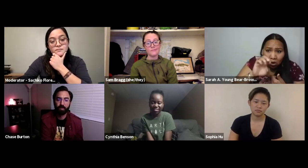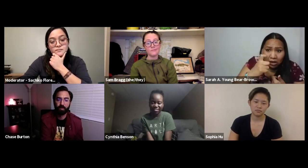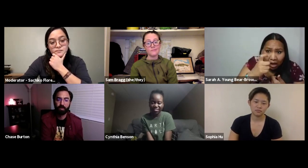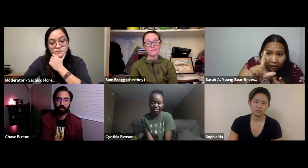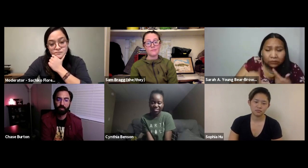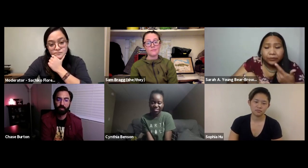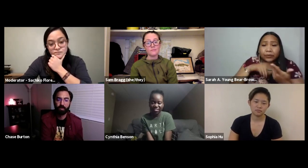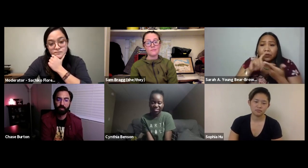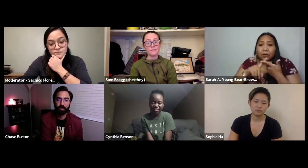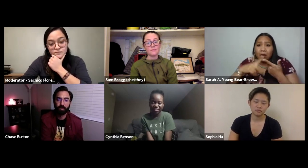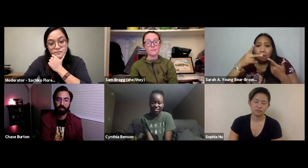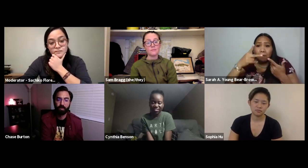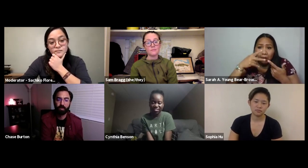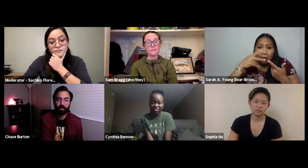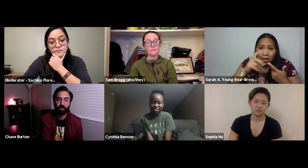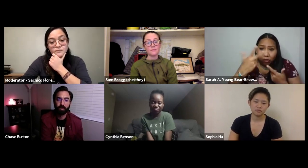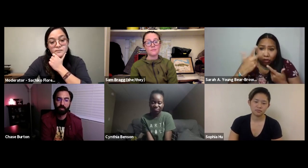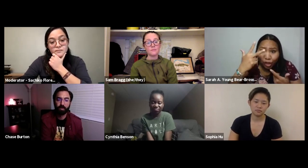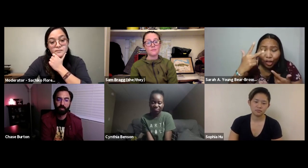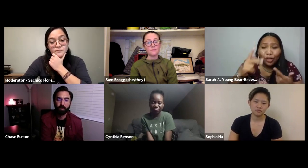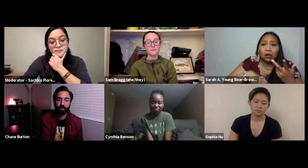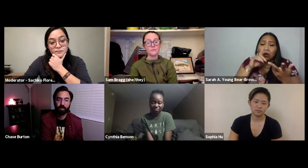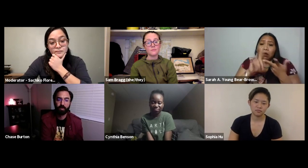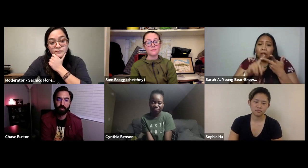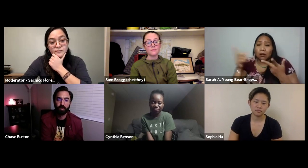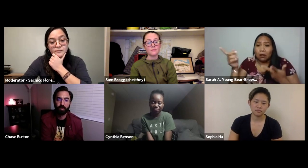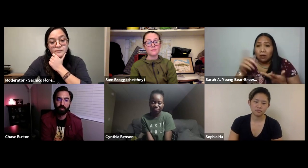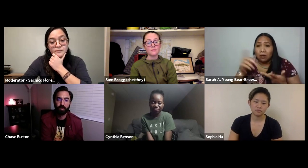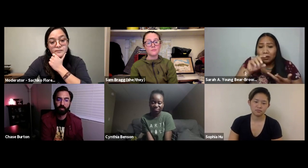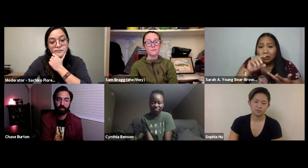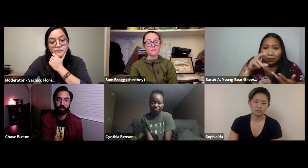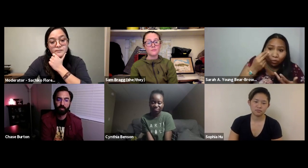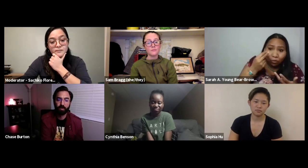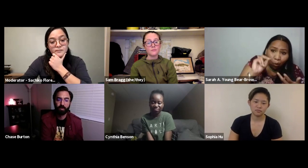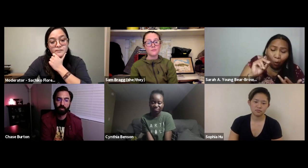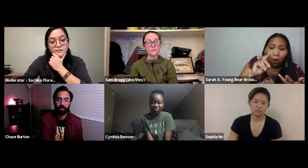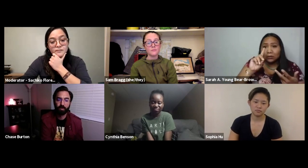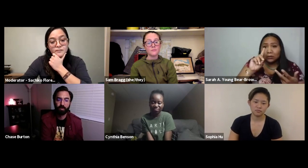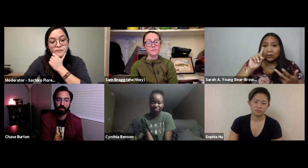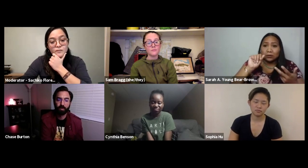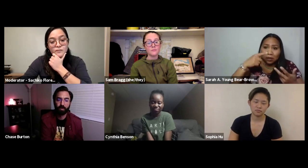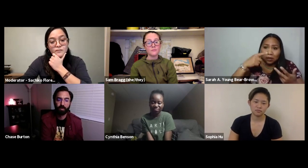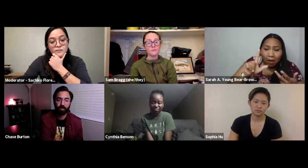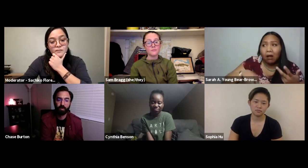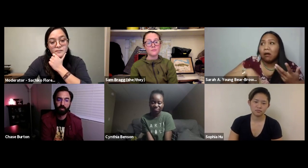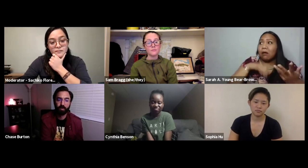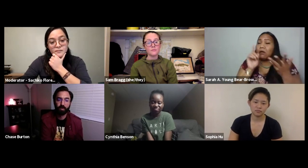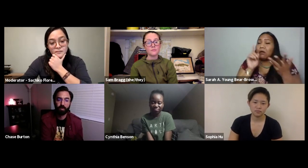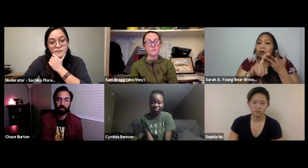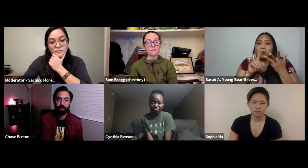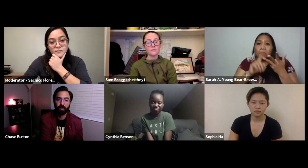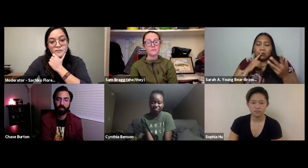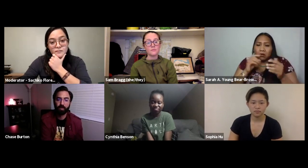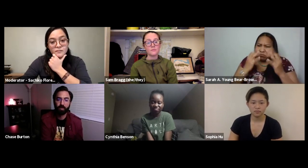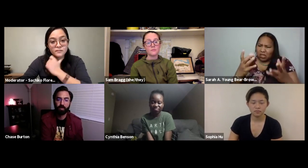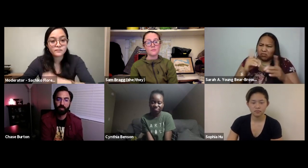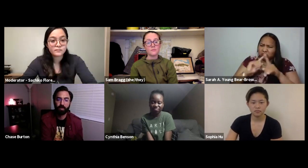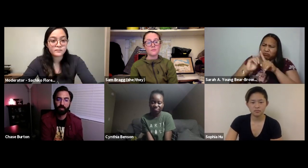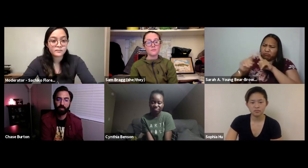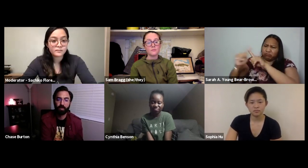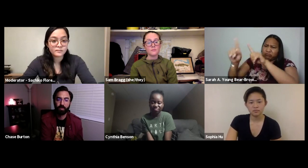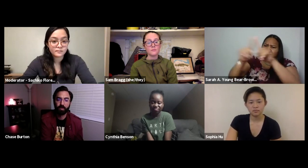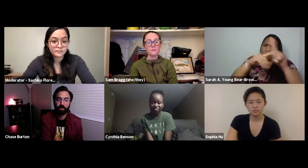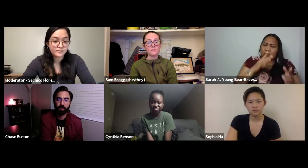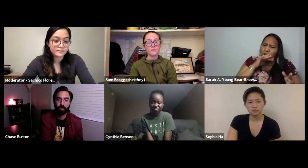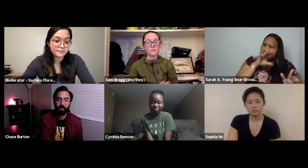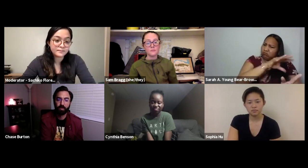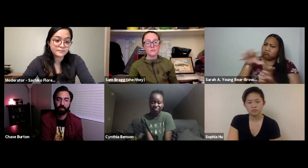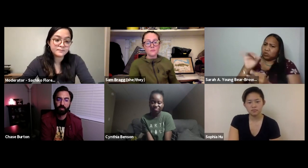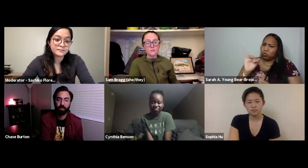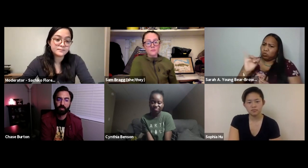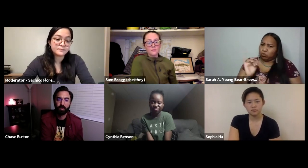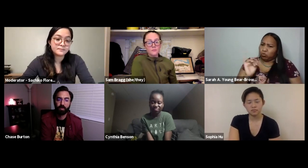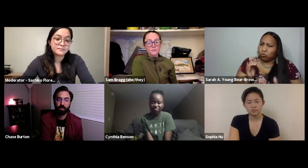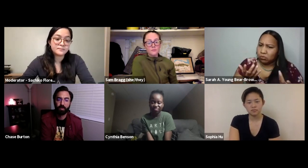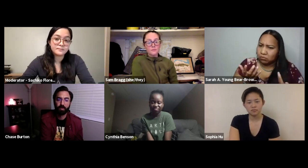people. We have a lot of different tribes. We have a lot of different types of people